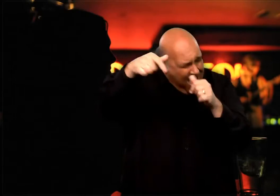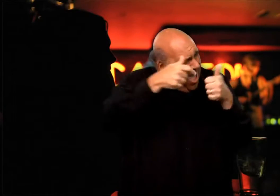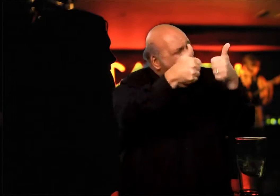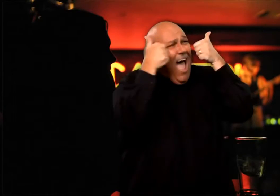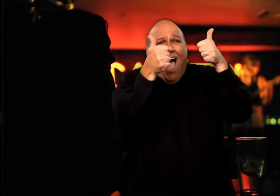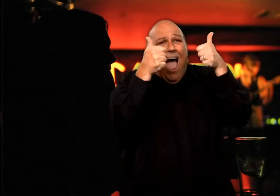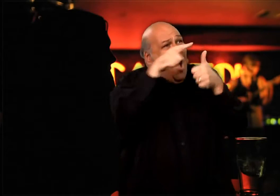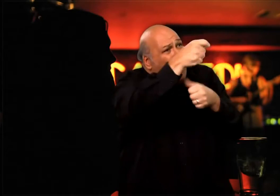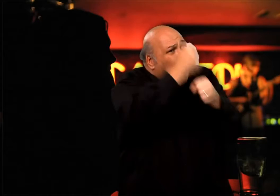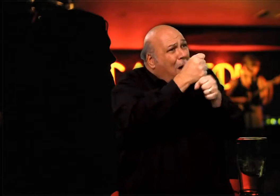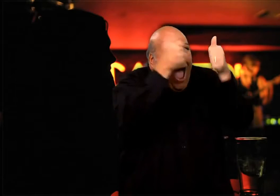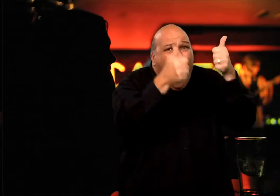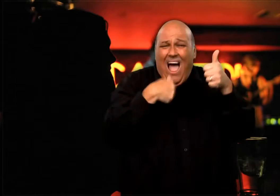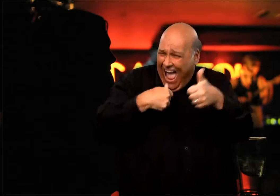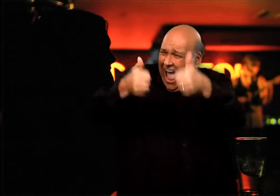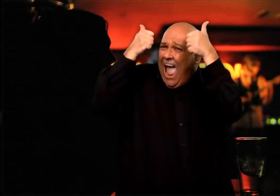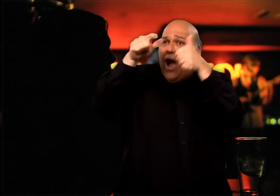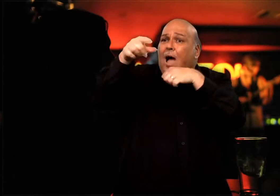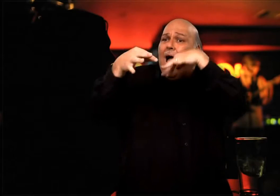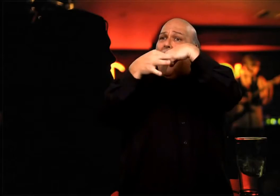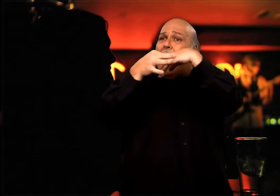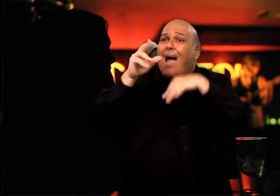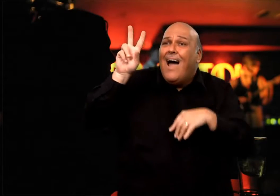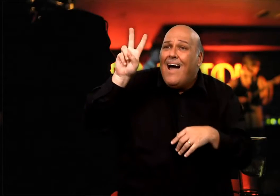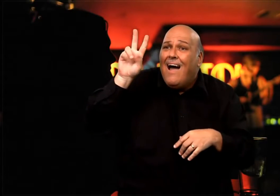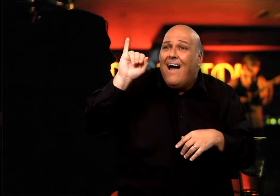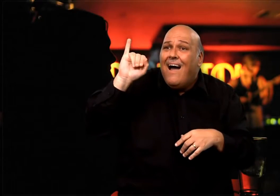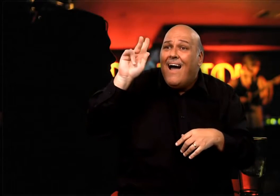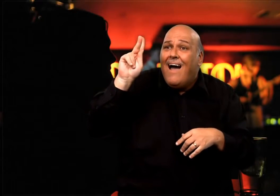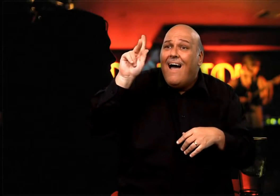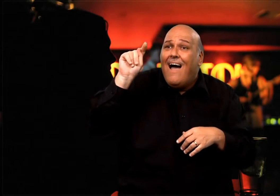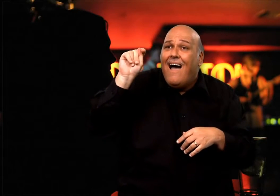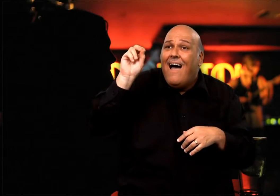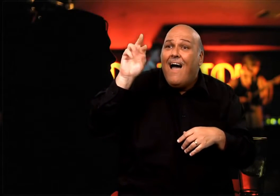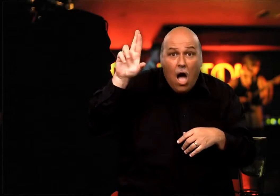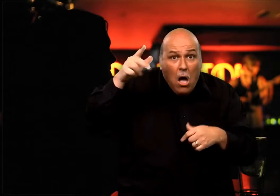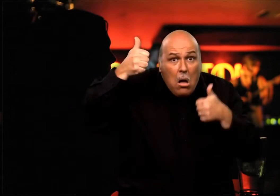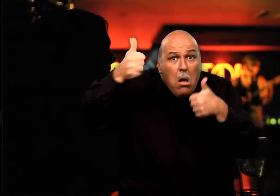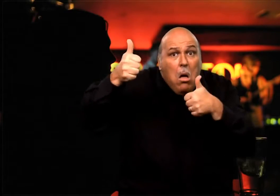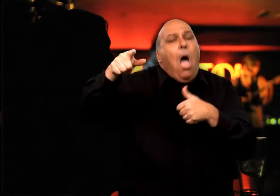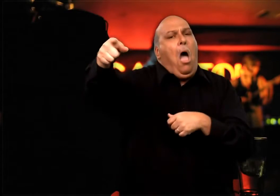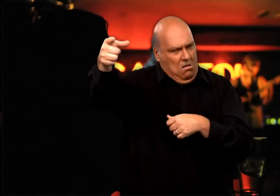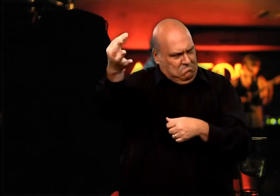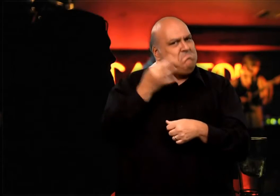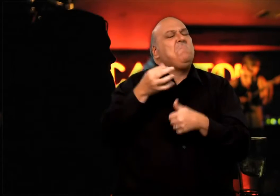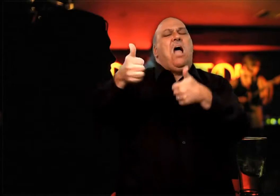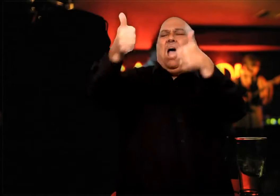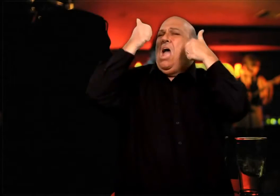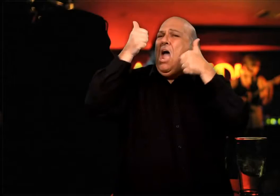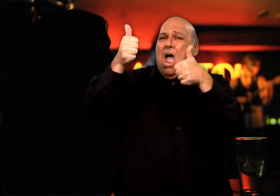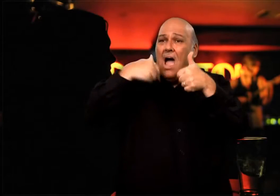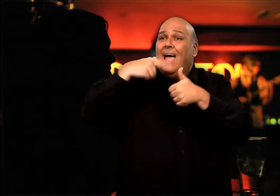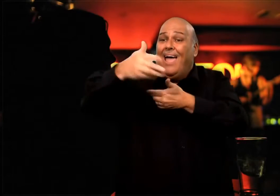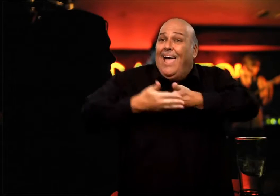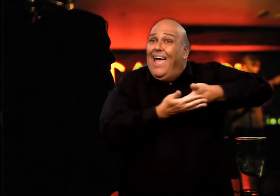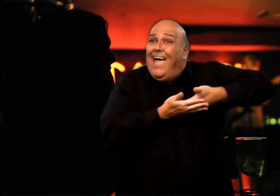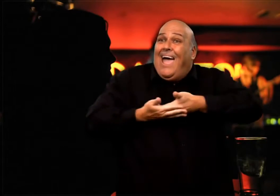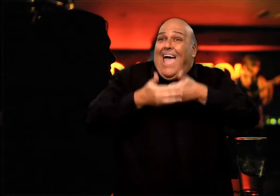She replied that Viktor is doing fine. The baby is doing fine. I asked if the baby is Hearing or Deaf? She responded, “Oh he's Hearing.” I said, “thumbs up,